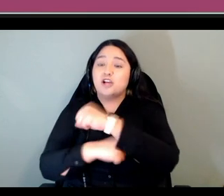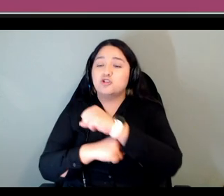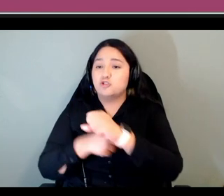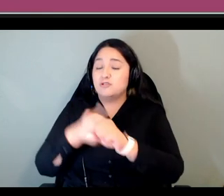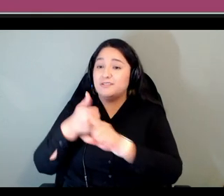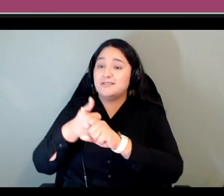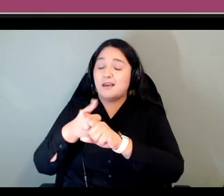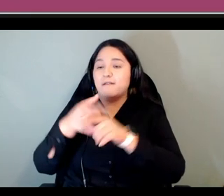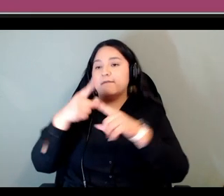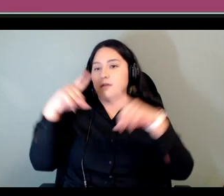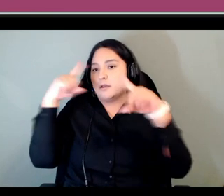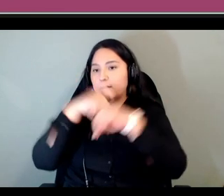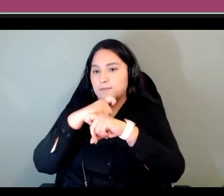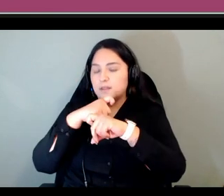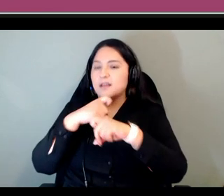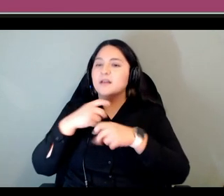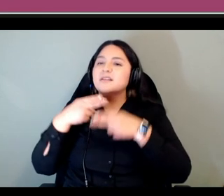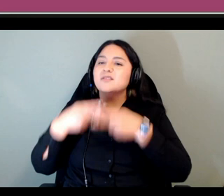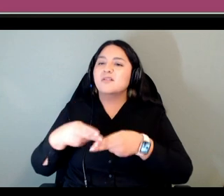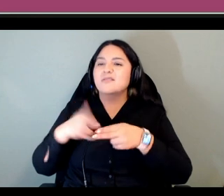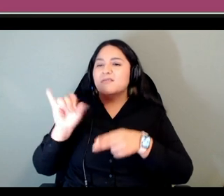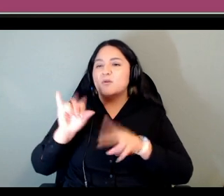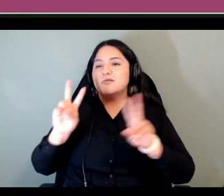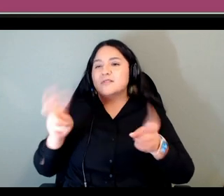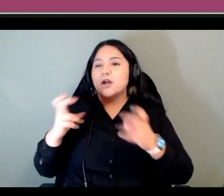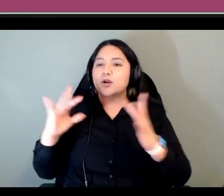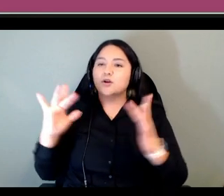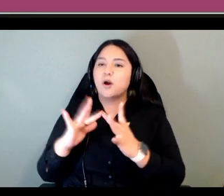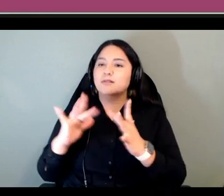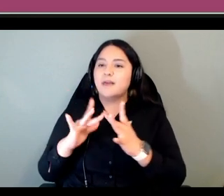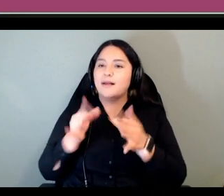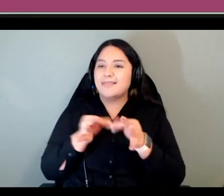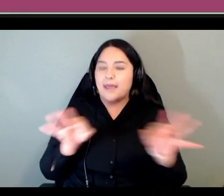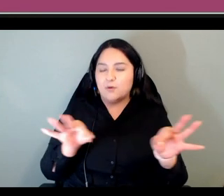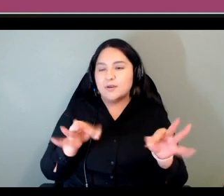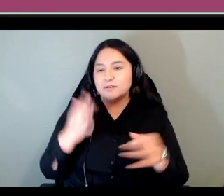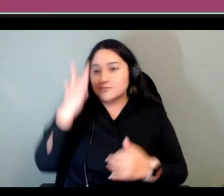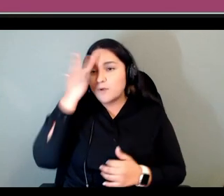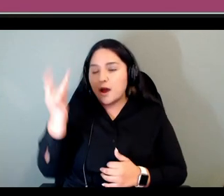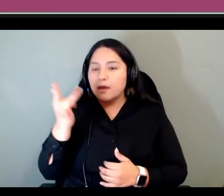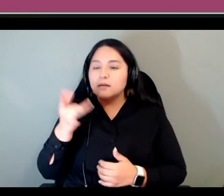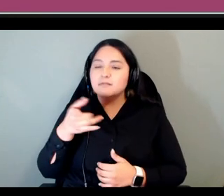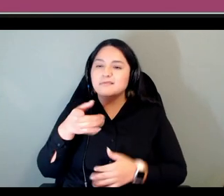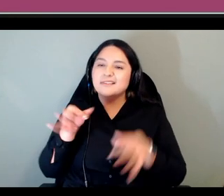referred to as a contact language because it has parts that it's kind of a mixture of